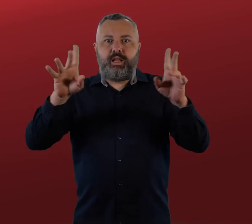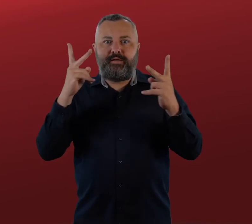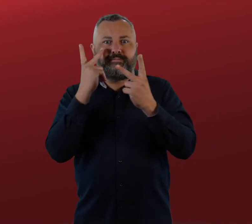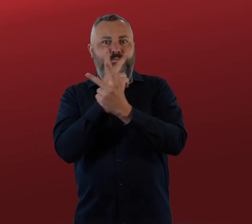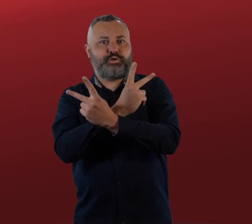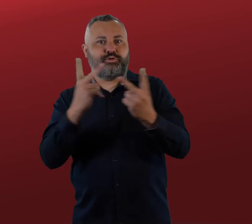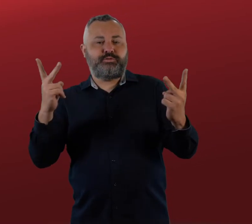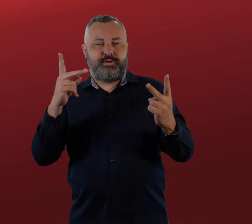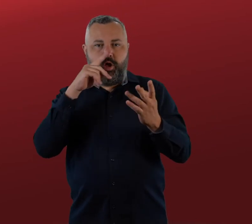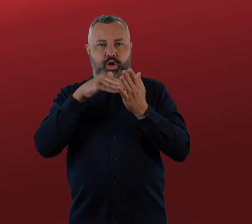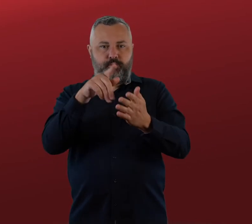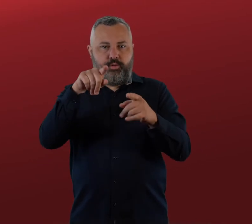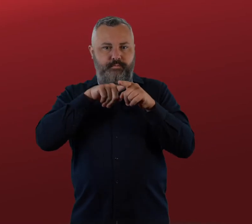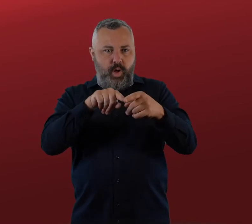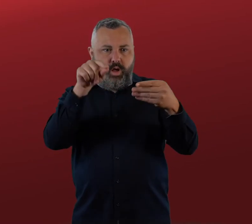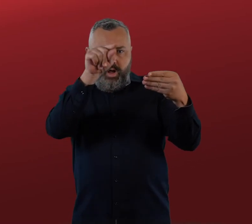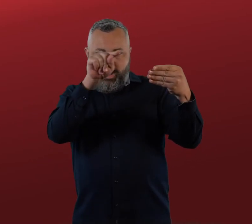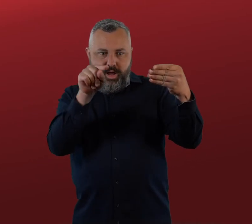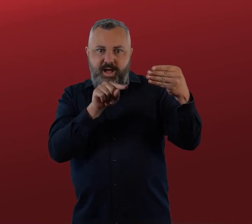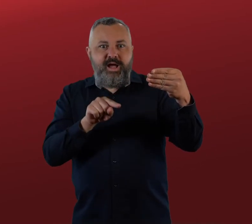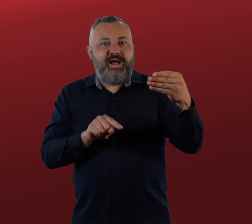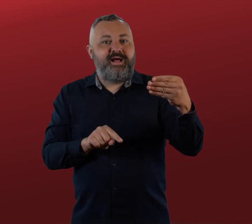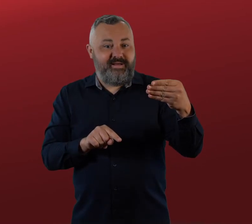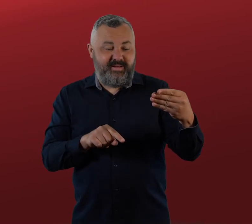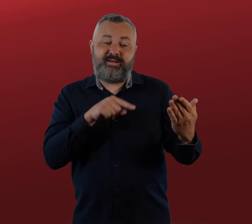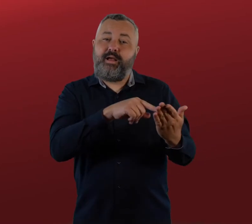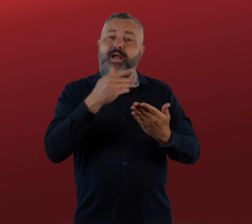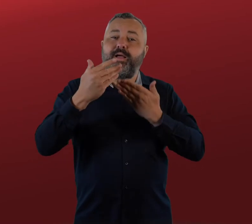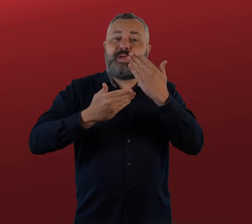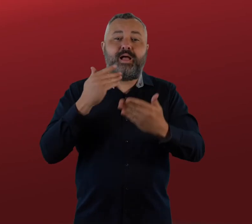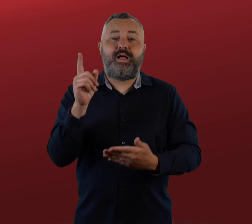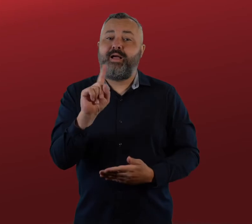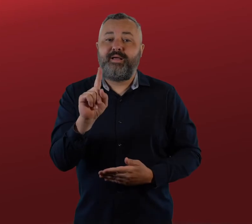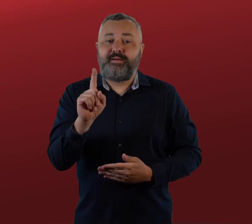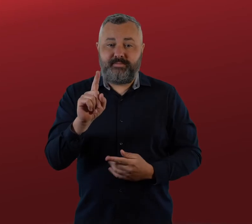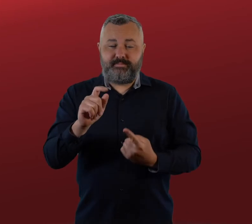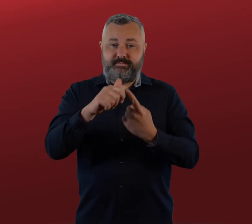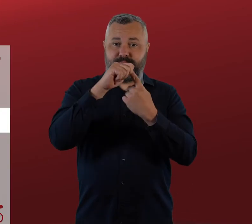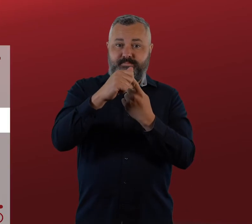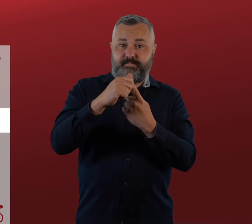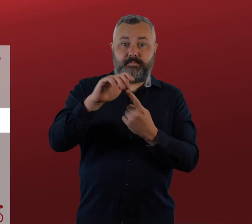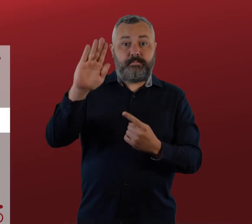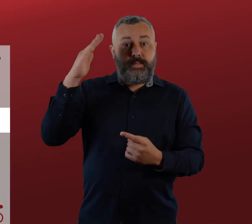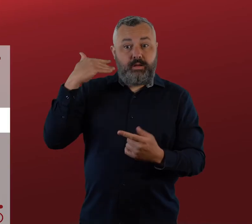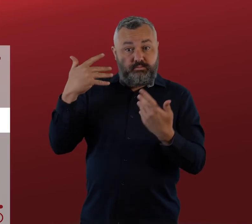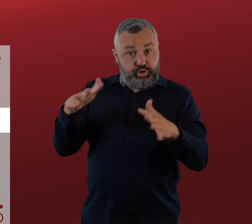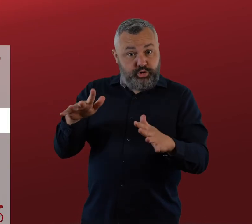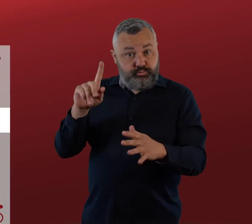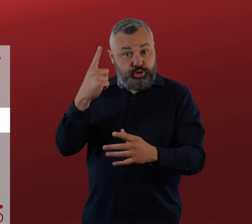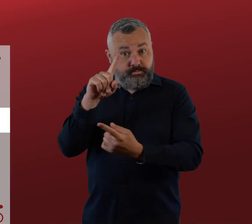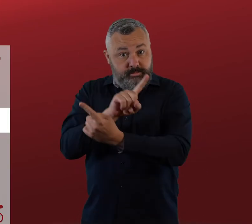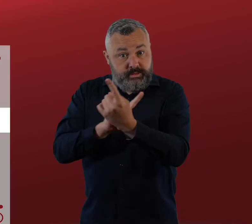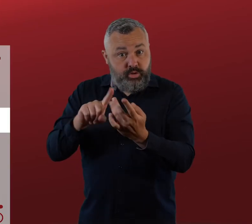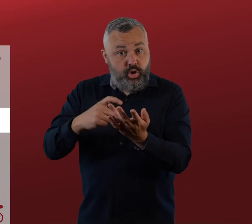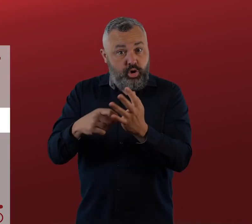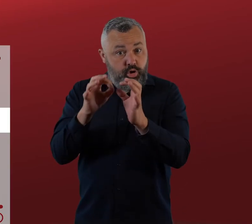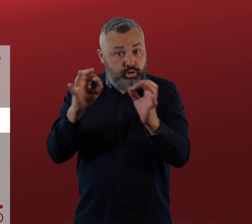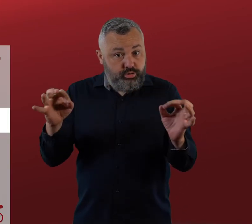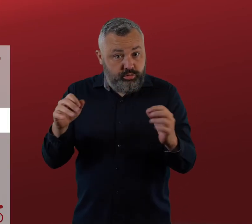who to contact to arrange for this review. The resource will direct you depending on whether or not you have had your first meeting